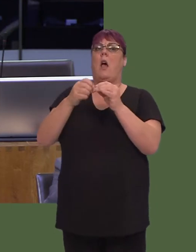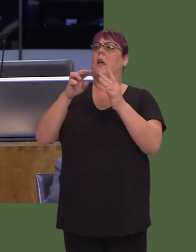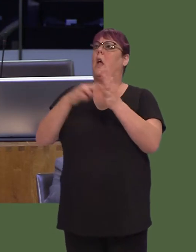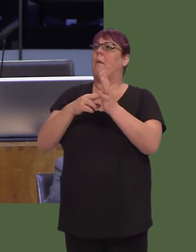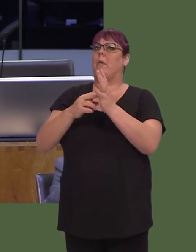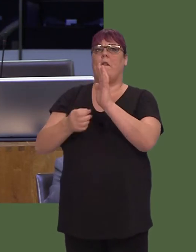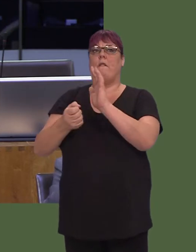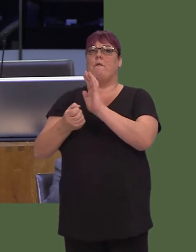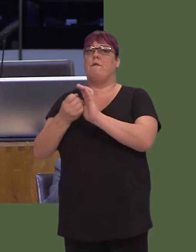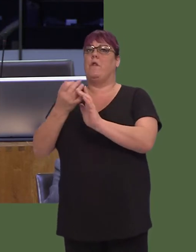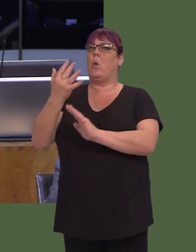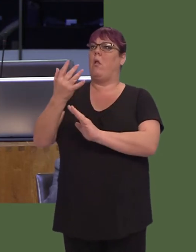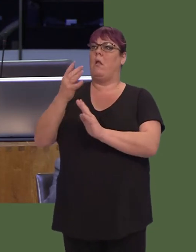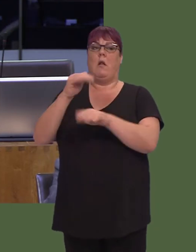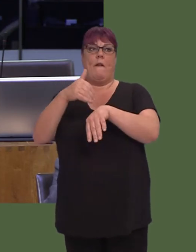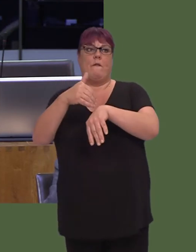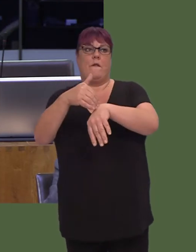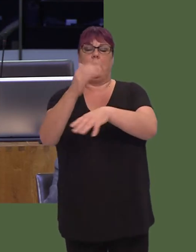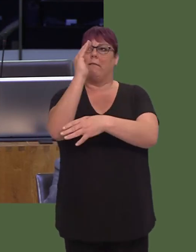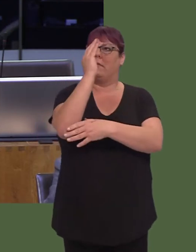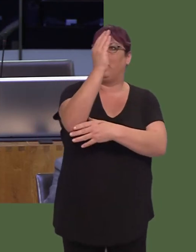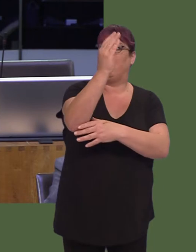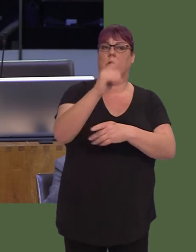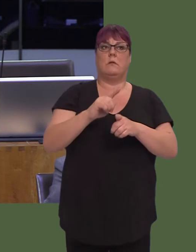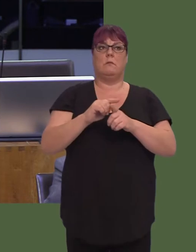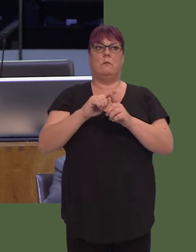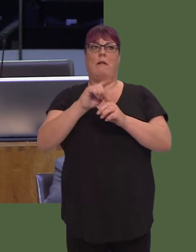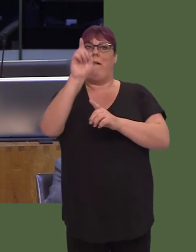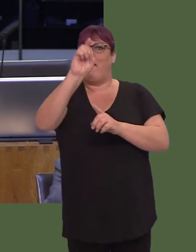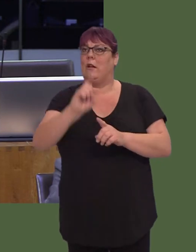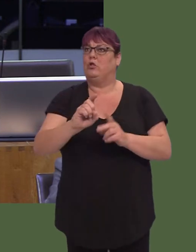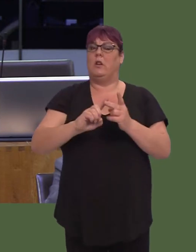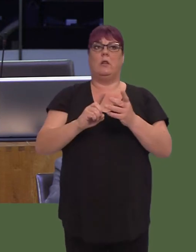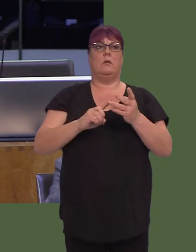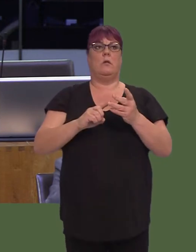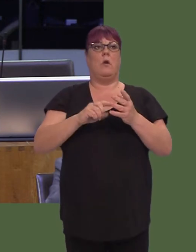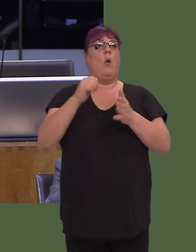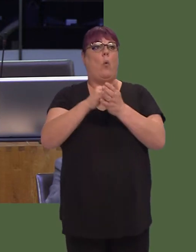effects on forest use, energy systems, wood trade and biodiversity worldwide.'